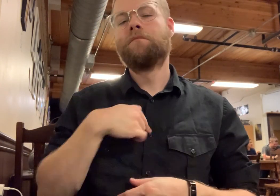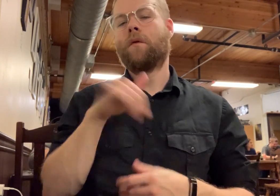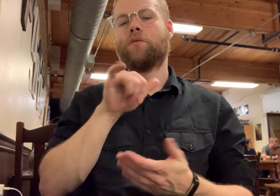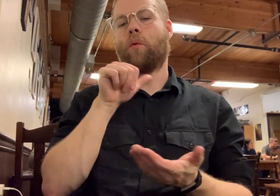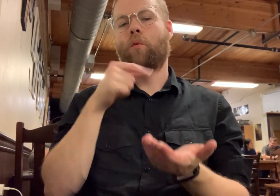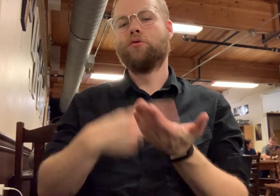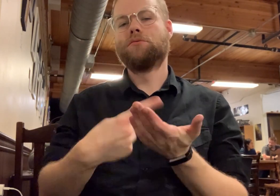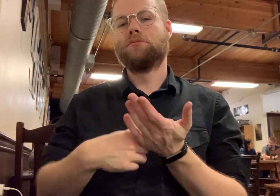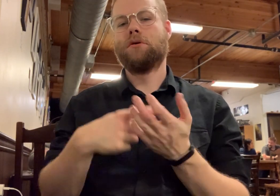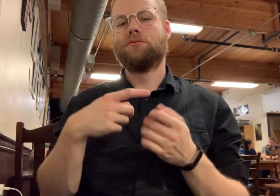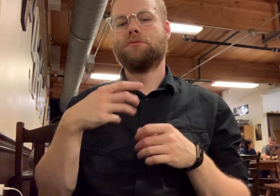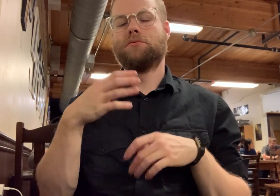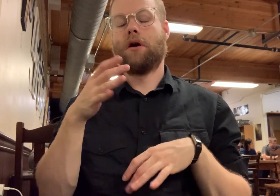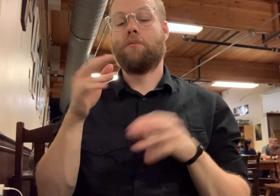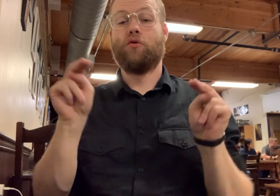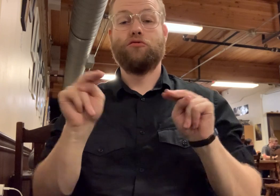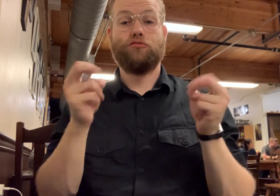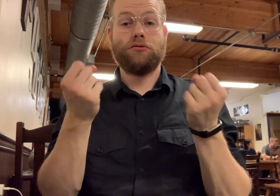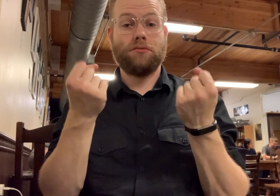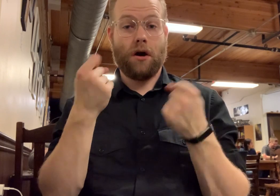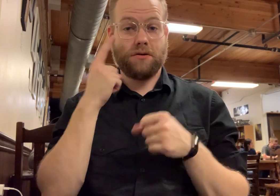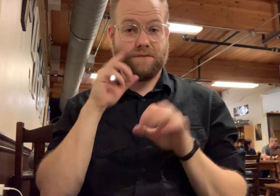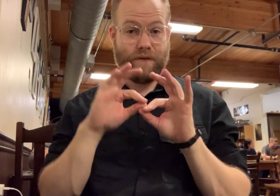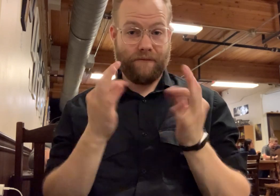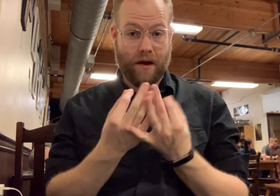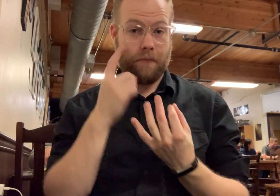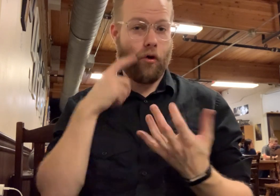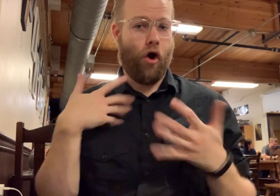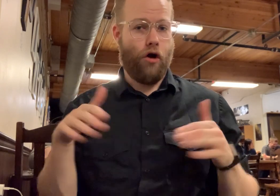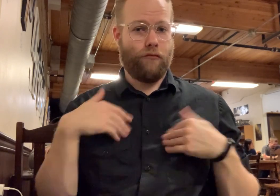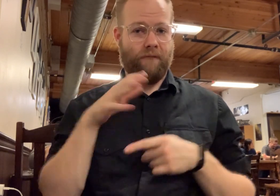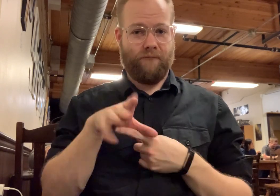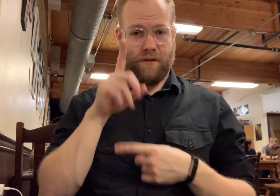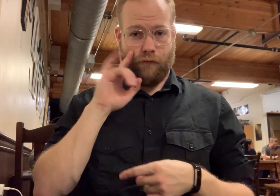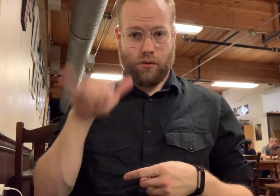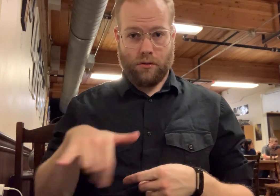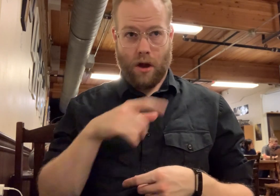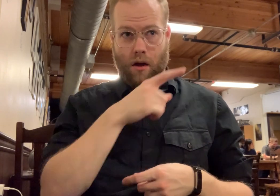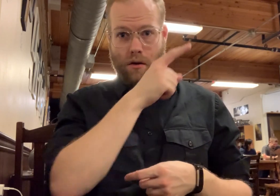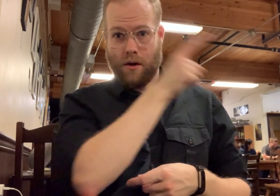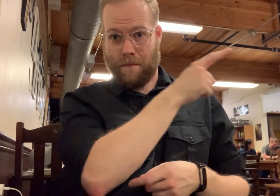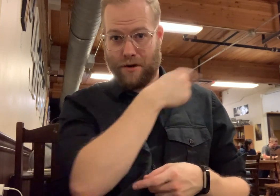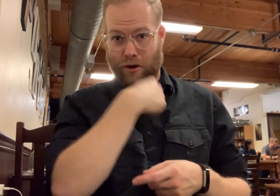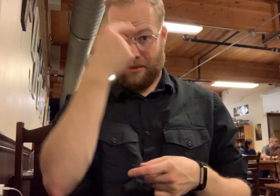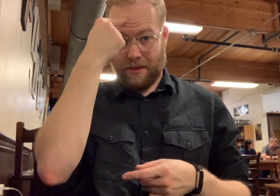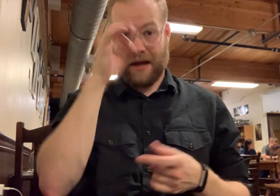I also won't discuss neutral signs for family, because I already have a video for that, up here I think.